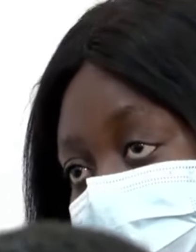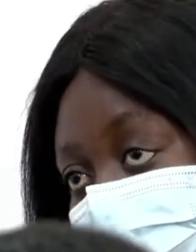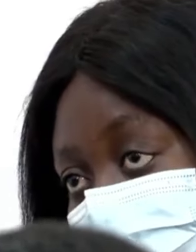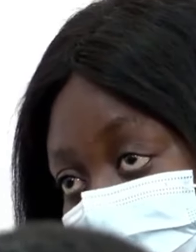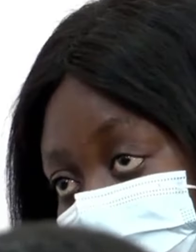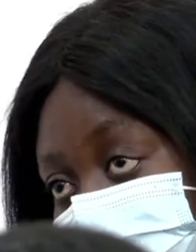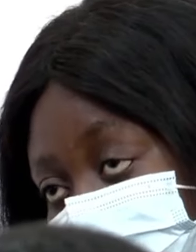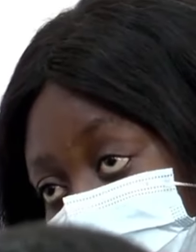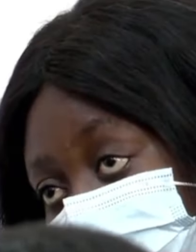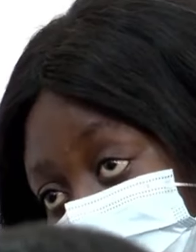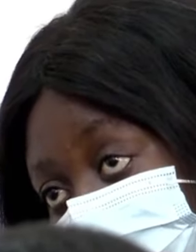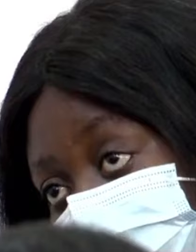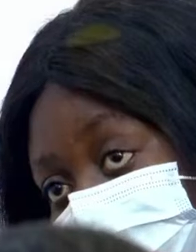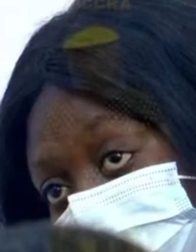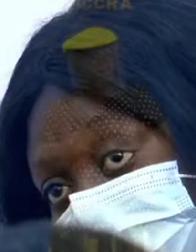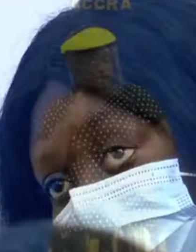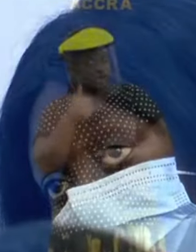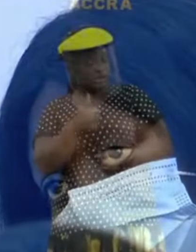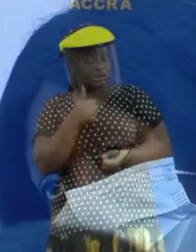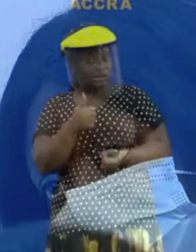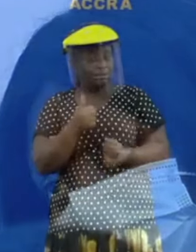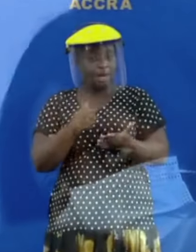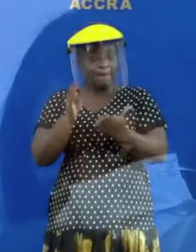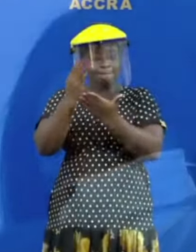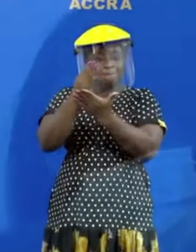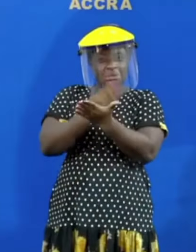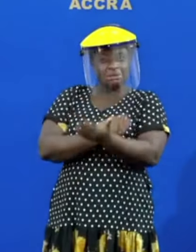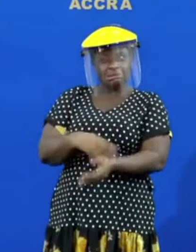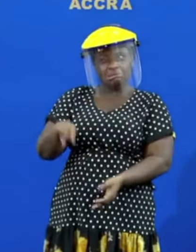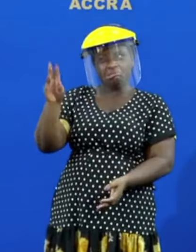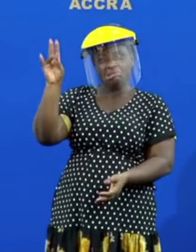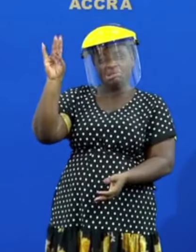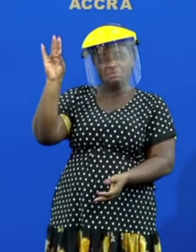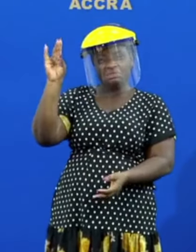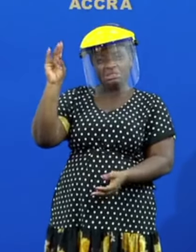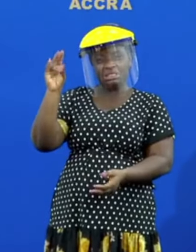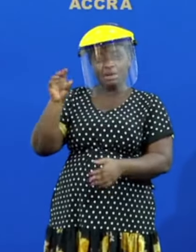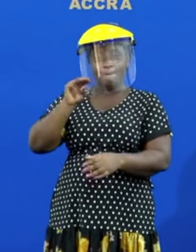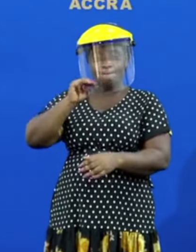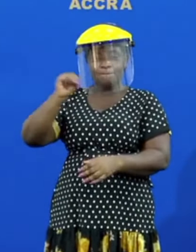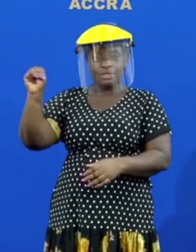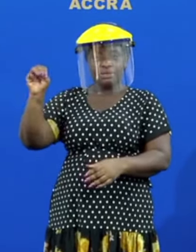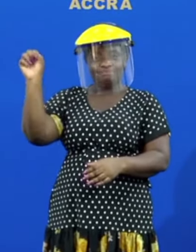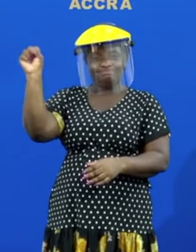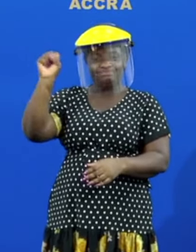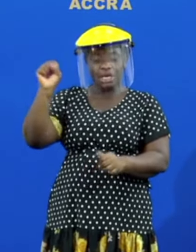the projects themselves it's budgeted at nearly 17 million usd for each of the district hospitals